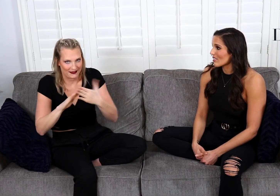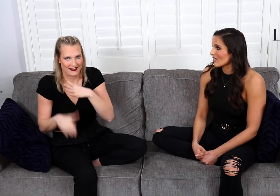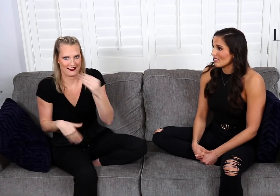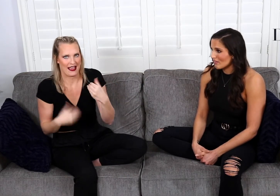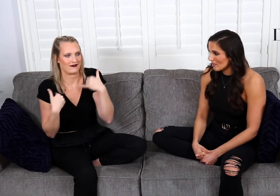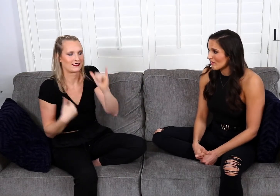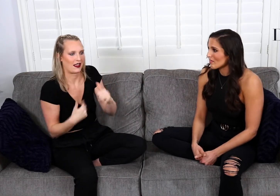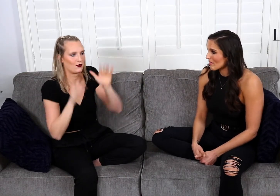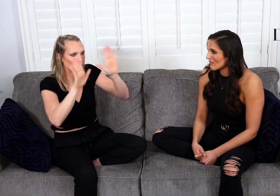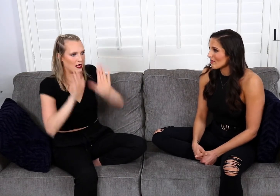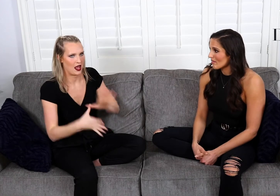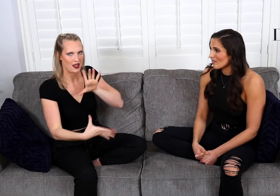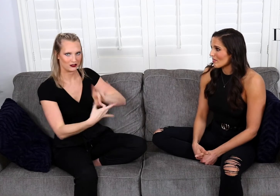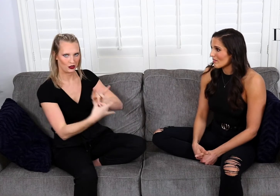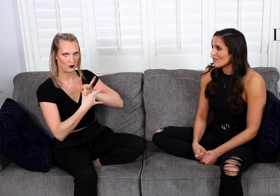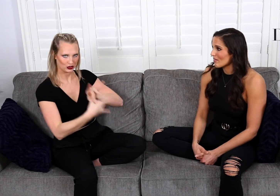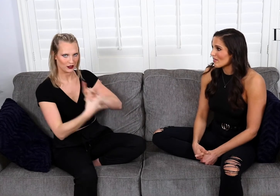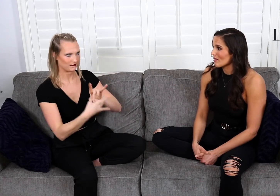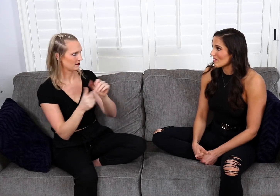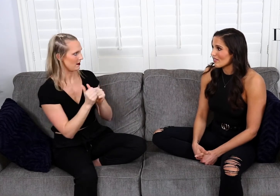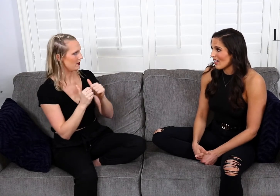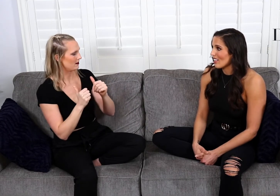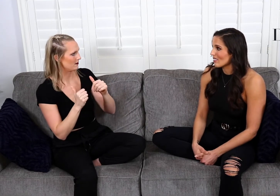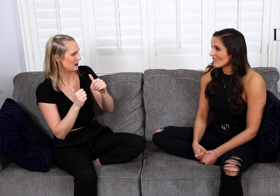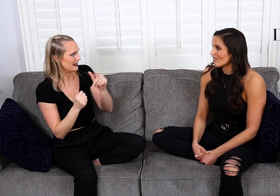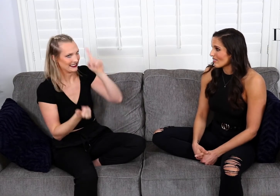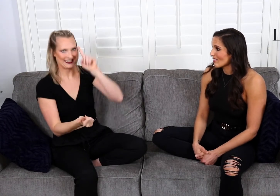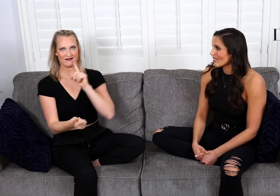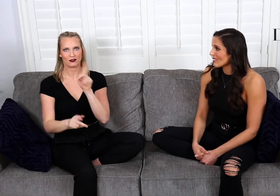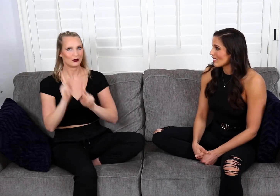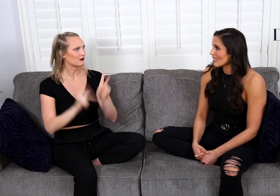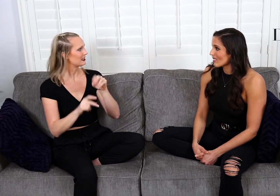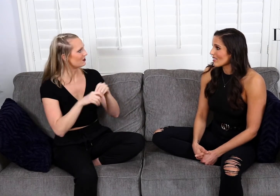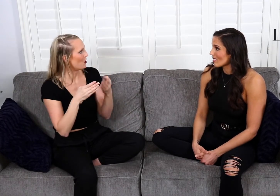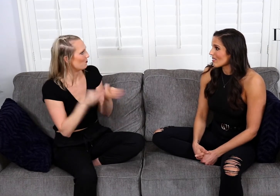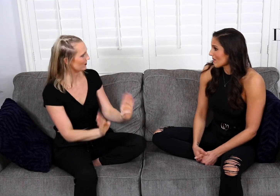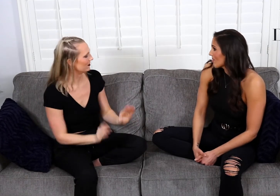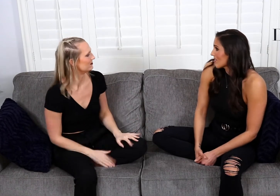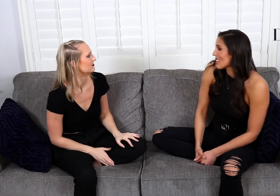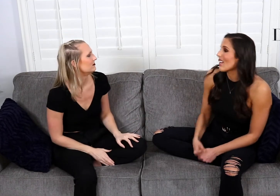of a community and have that wonderful connection and relationship with Deaf people in general.